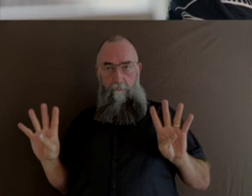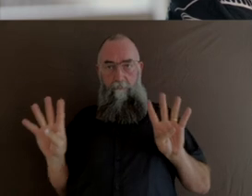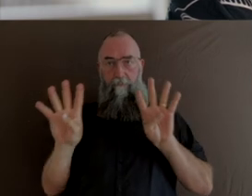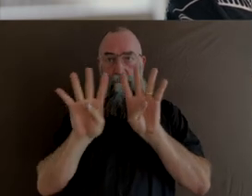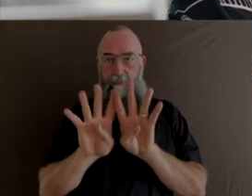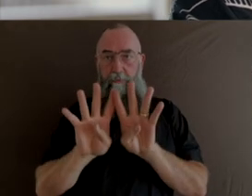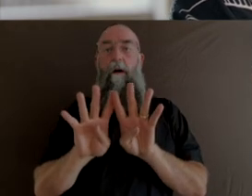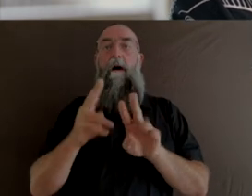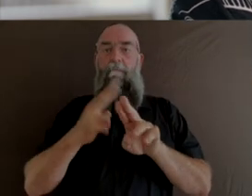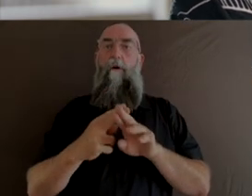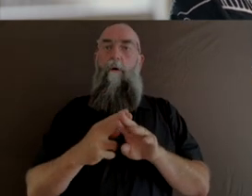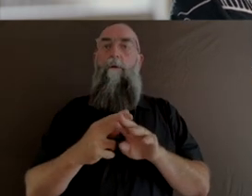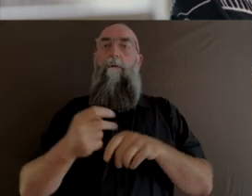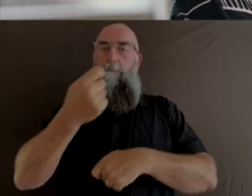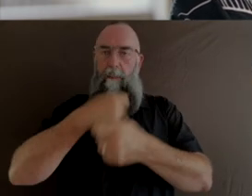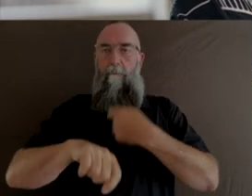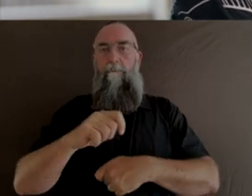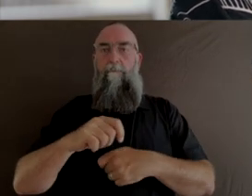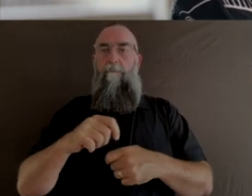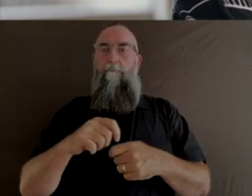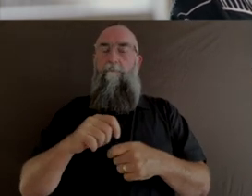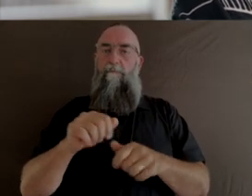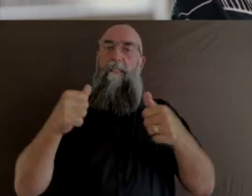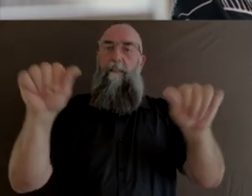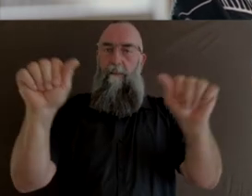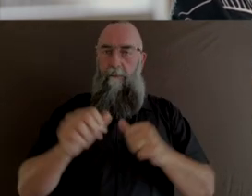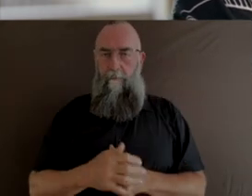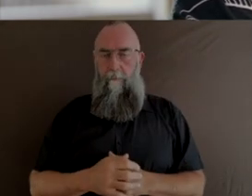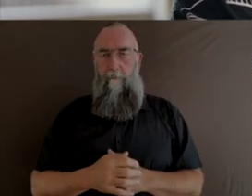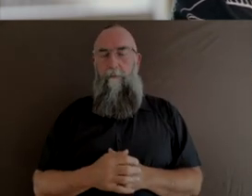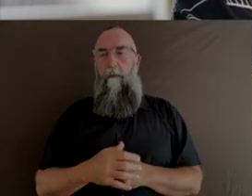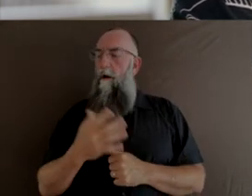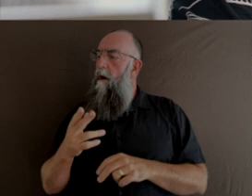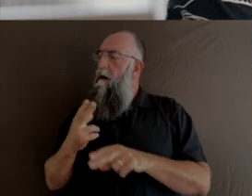A final question. What does winning the Ros Bower Award from the Community Arts and Cultural Development